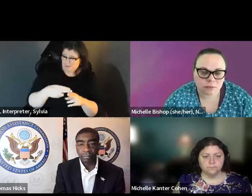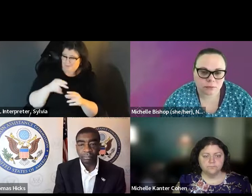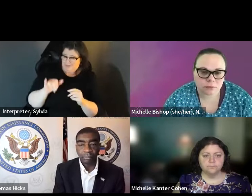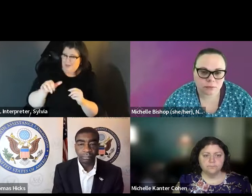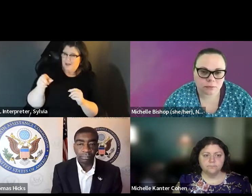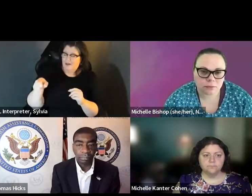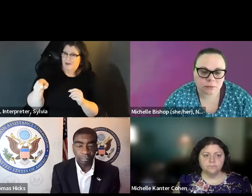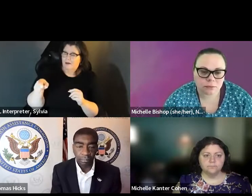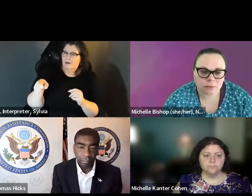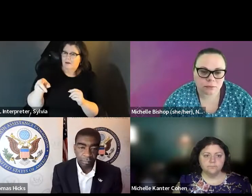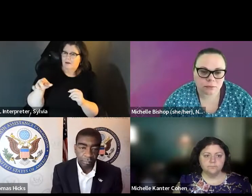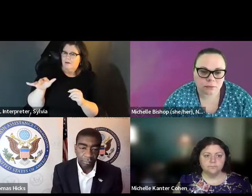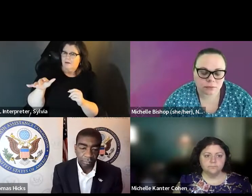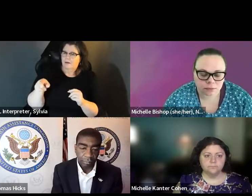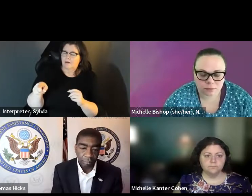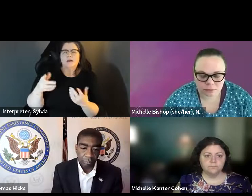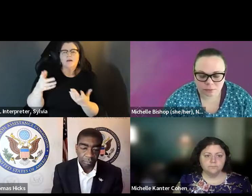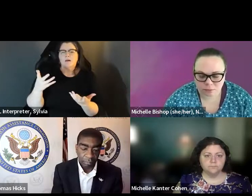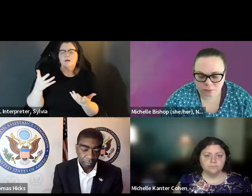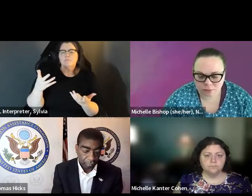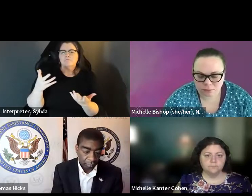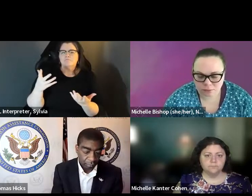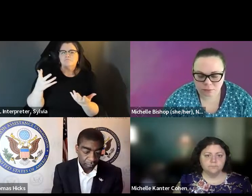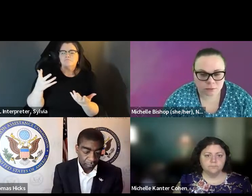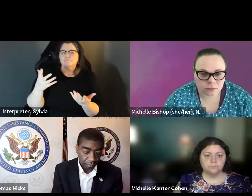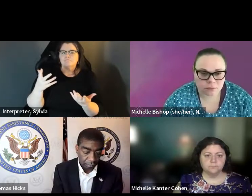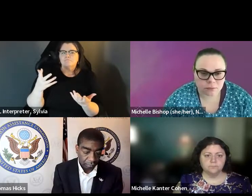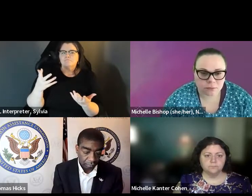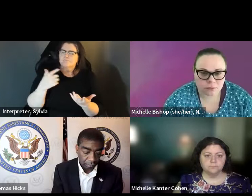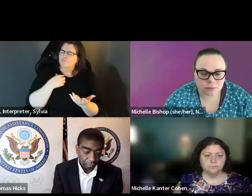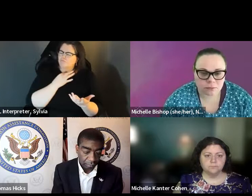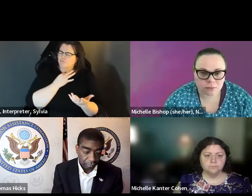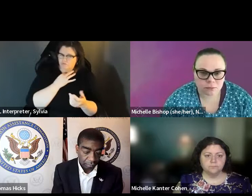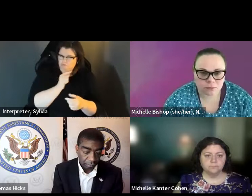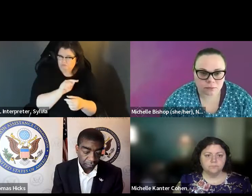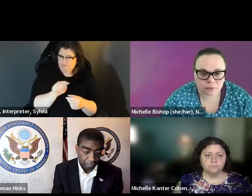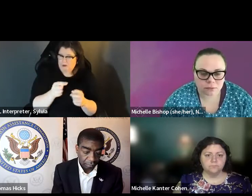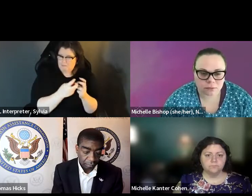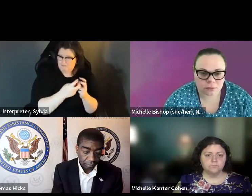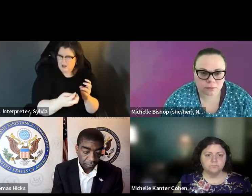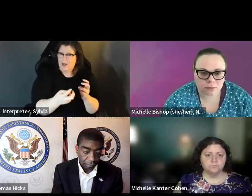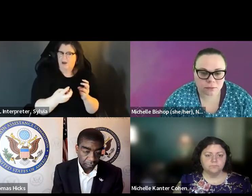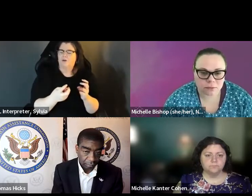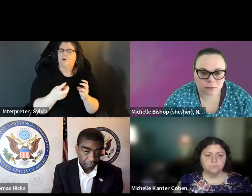Thank you so much for that. And so you know, having talked about -- about that, and to ask for some concrete Thank you. Thank you so much for that. And so, you know, having talked about about that, I to ask for some concrete suggestions I'd love to hear from all of the panelists.